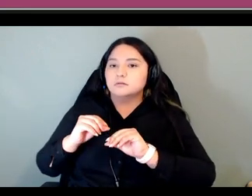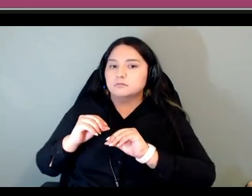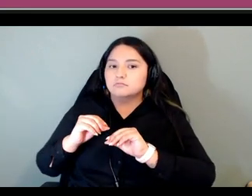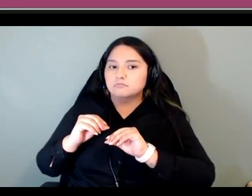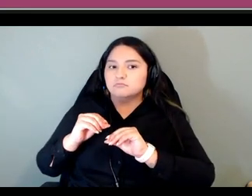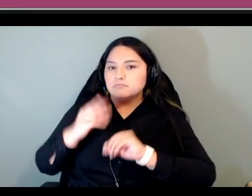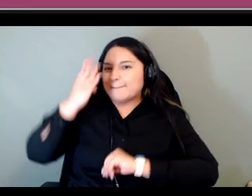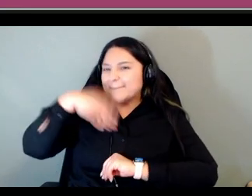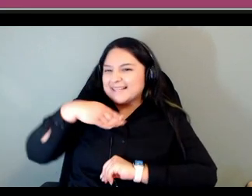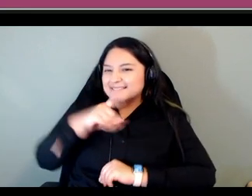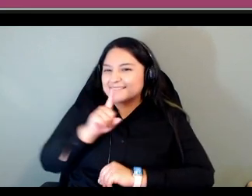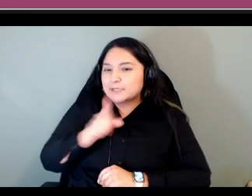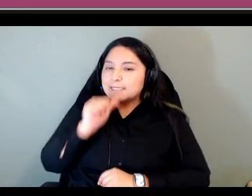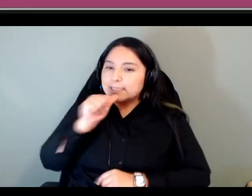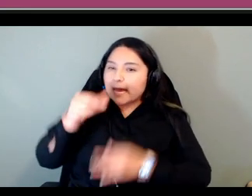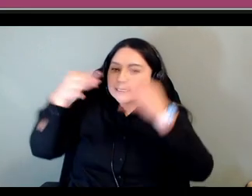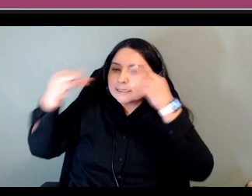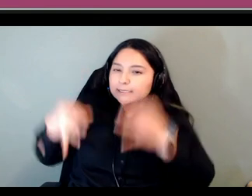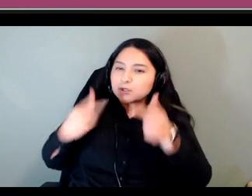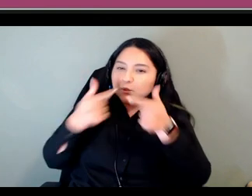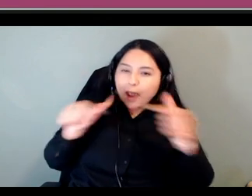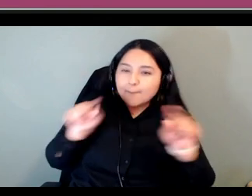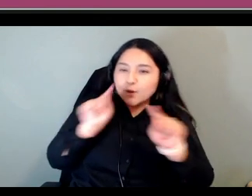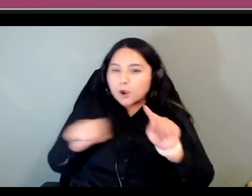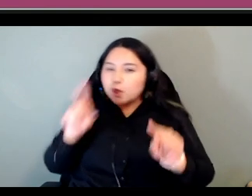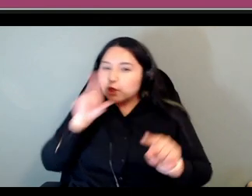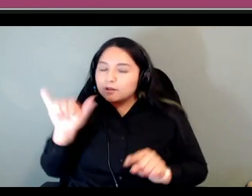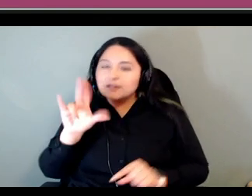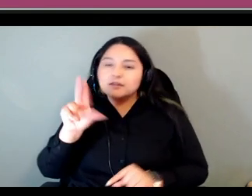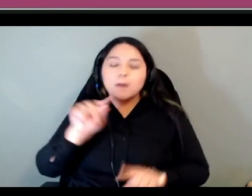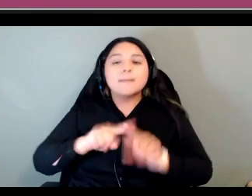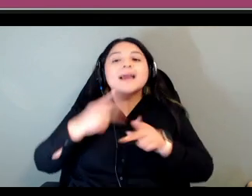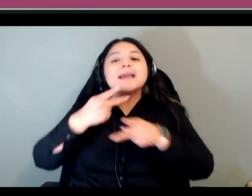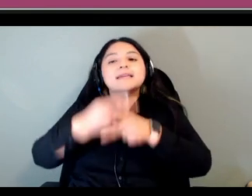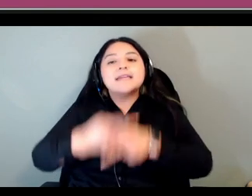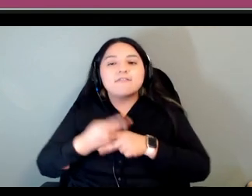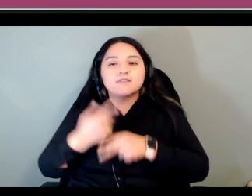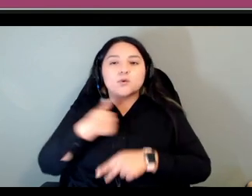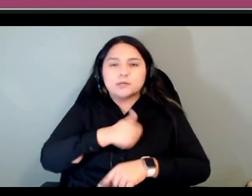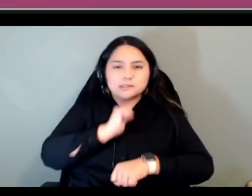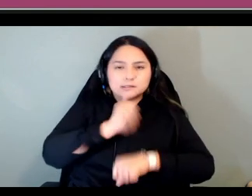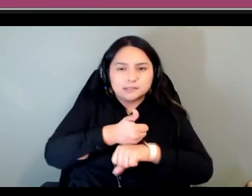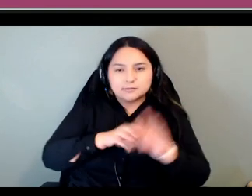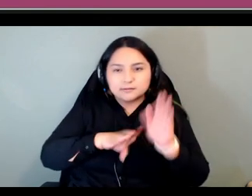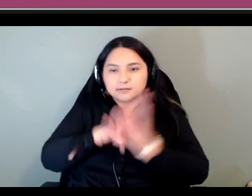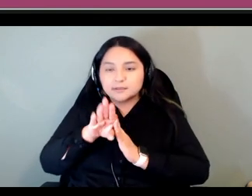things but it was very carefully crafted so that people could see how our language actually